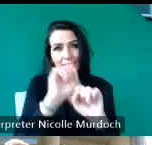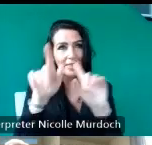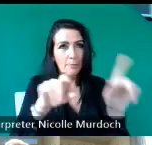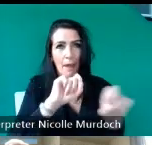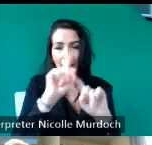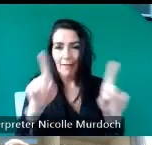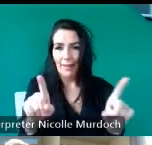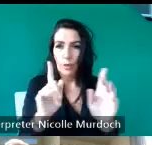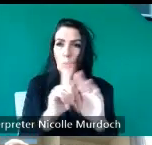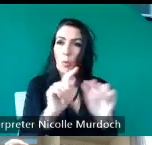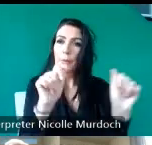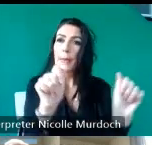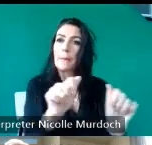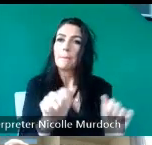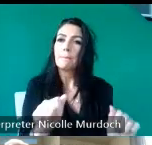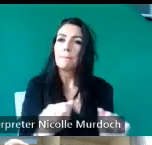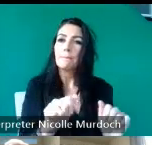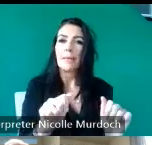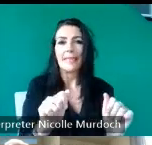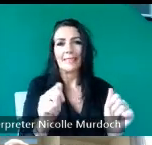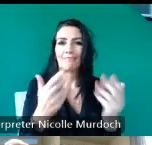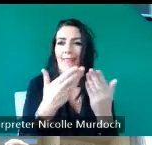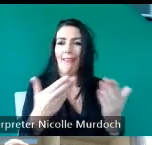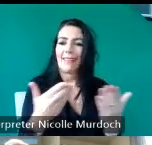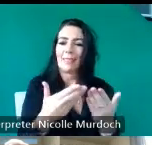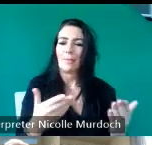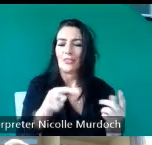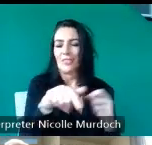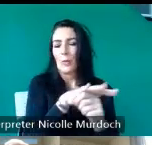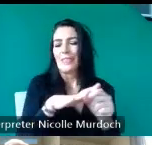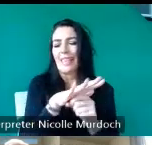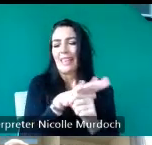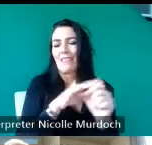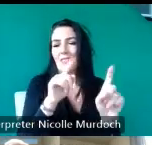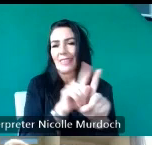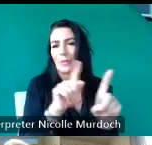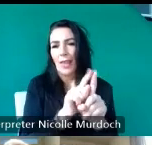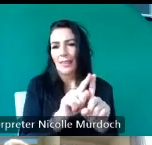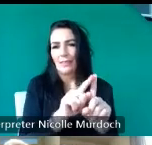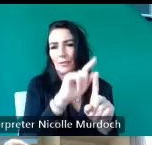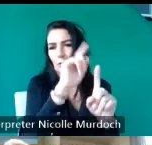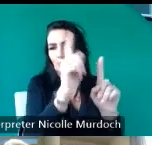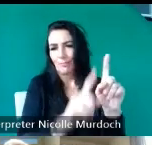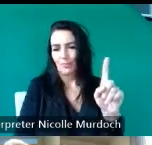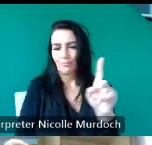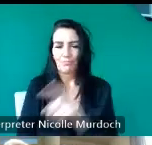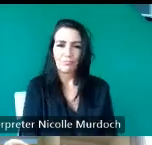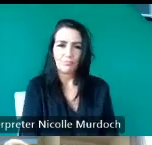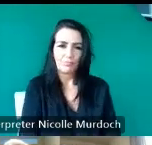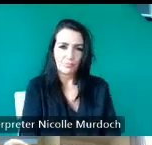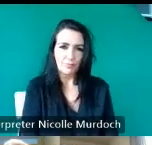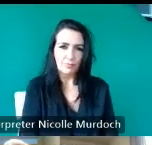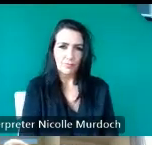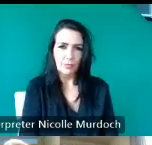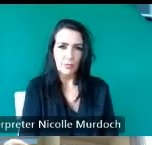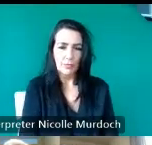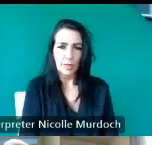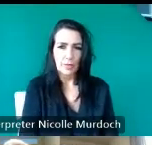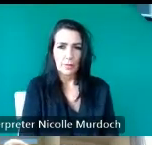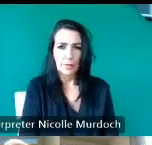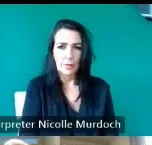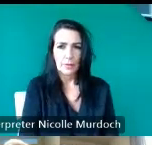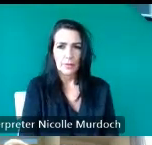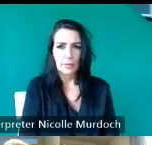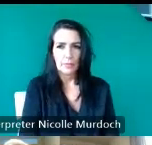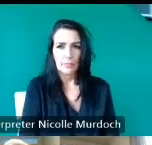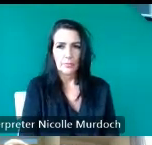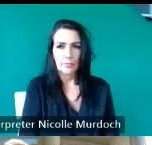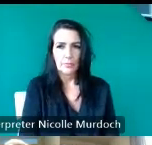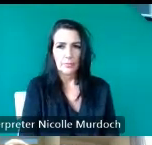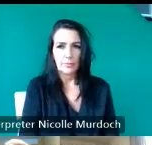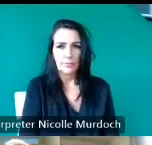many coost exhibitions and throughout the west coast and Islands next slide please uh these are